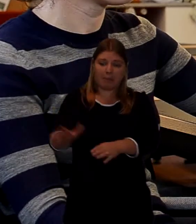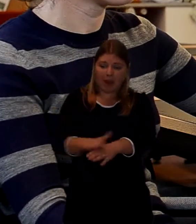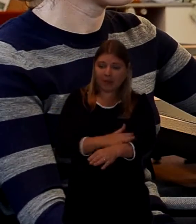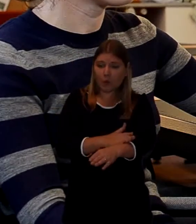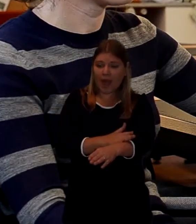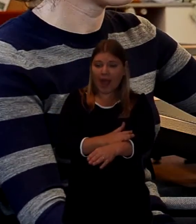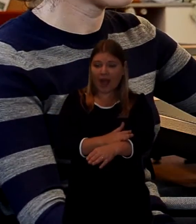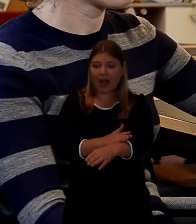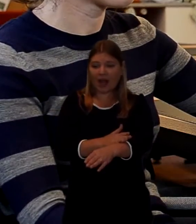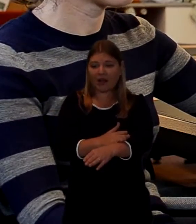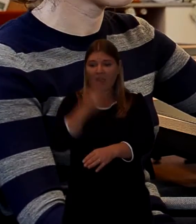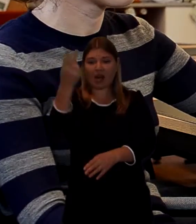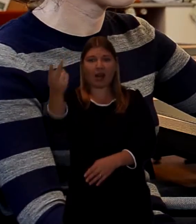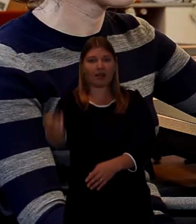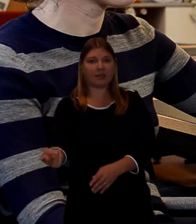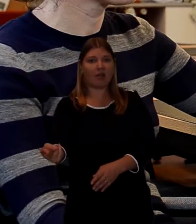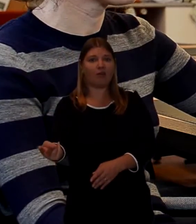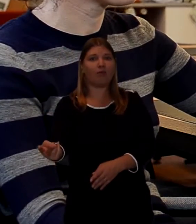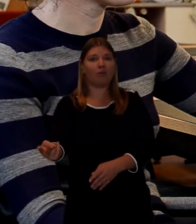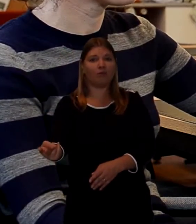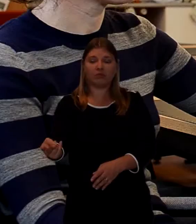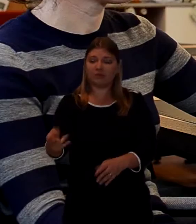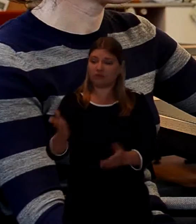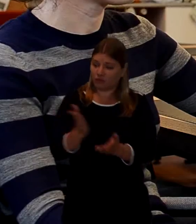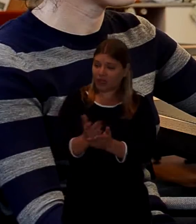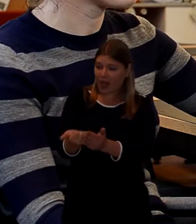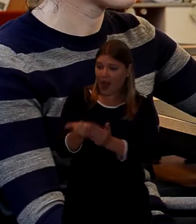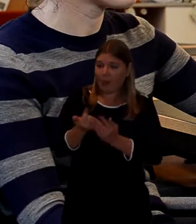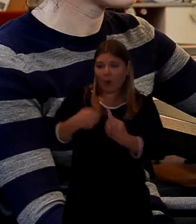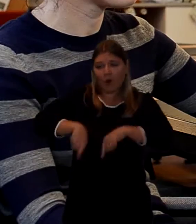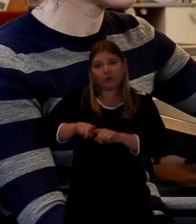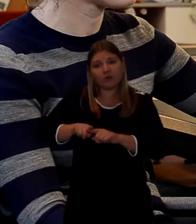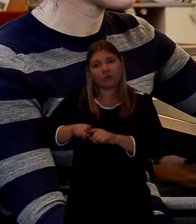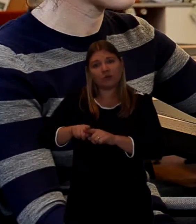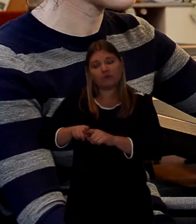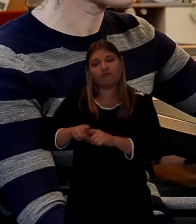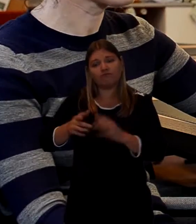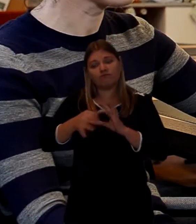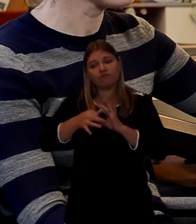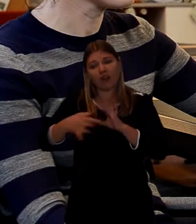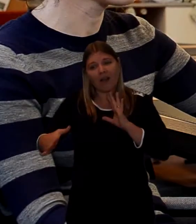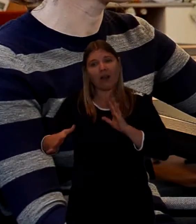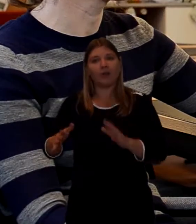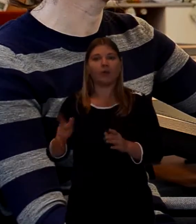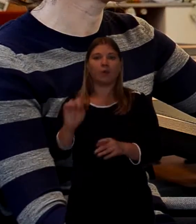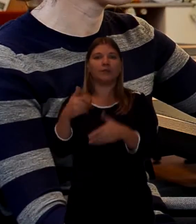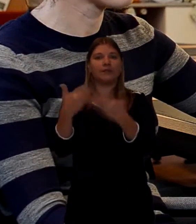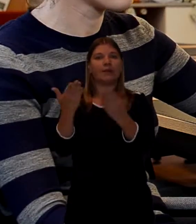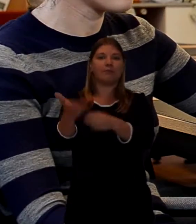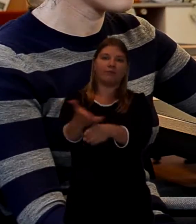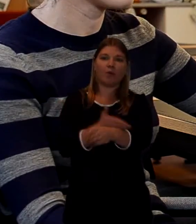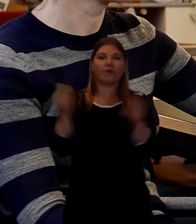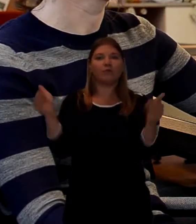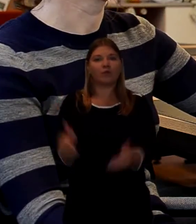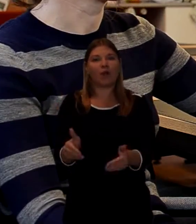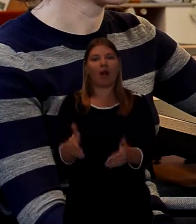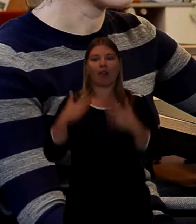But i suppose in the Catholic tradition, The day before the funeral the body's always received into church isn't it?